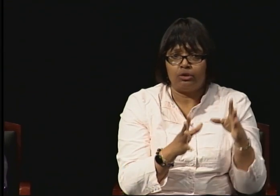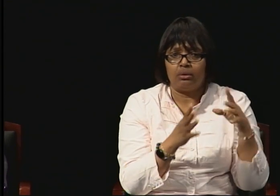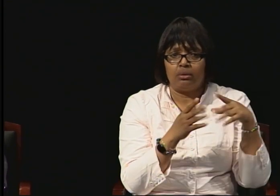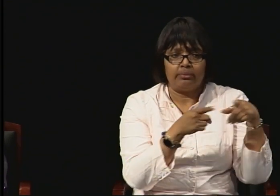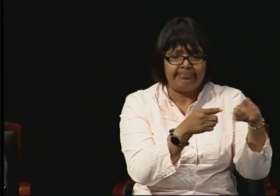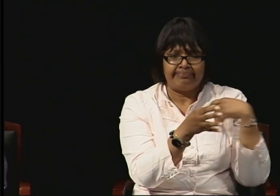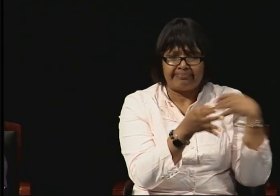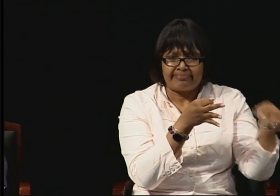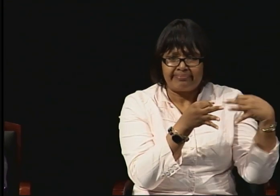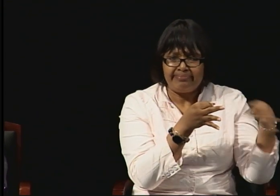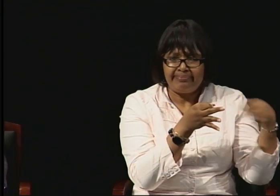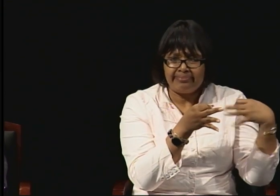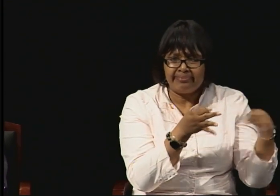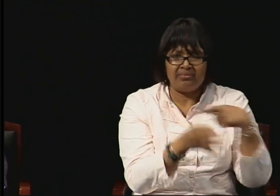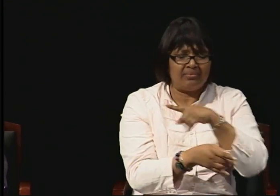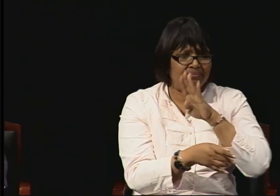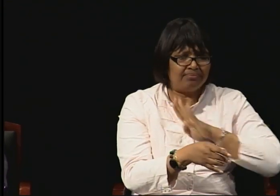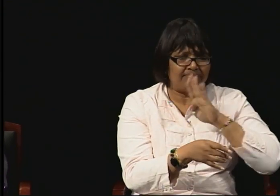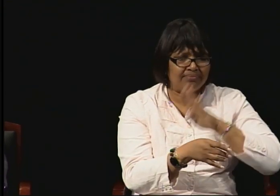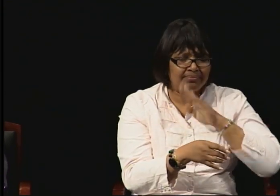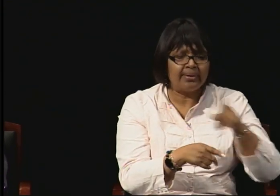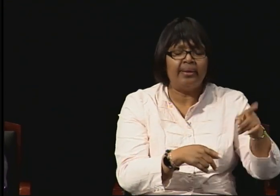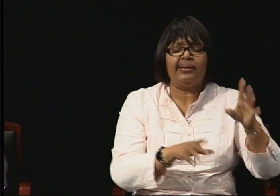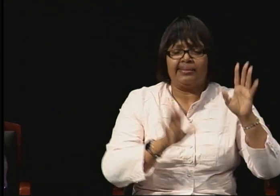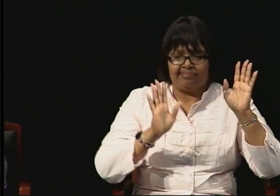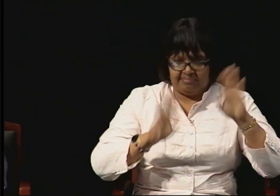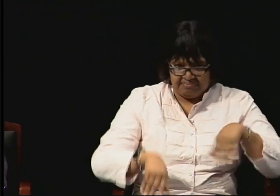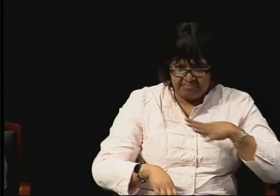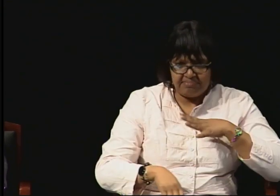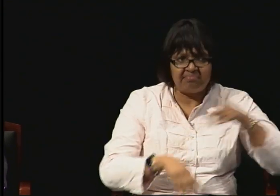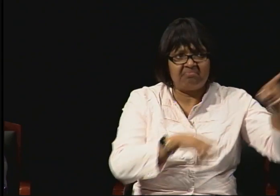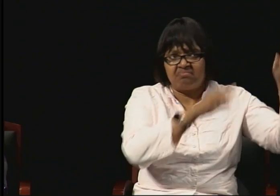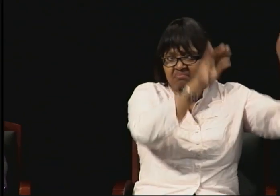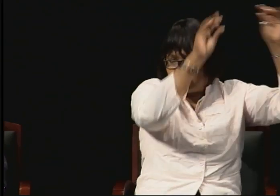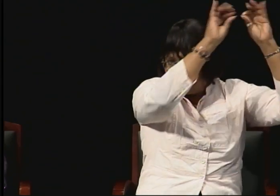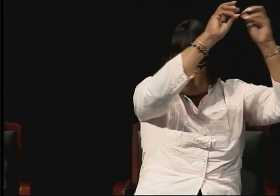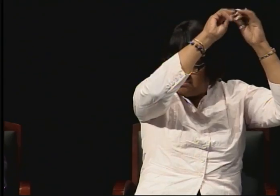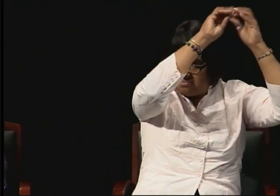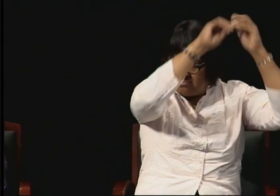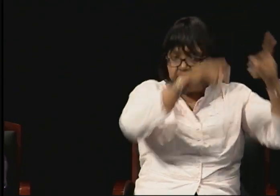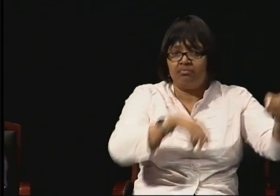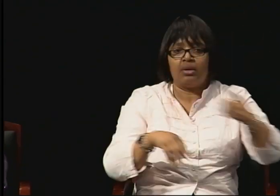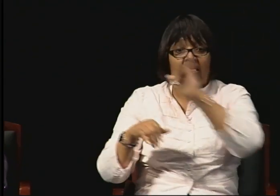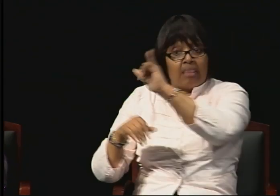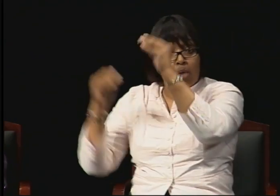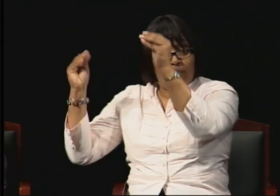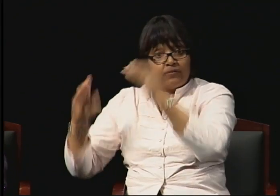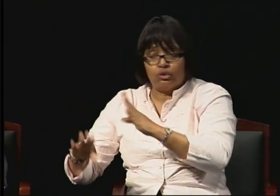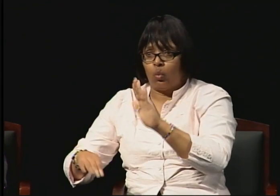spoke to the higher up, the professor was actually reprimanded for what they did. I spoke with my advisor.